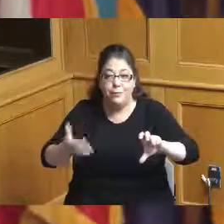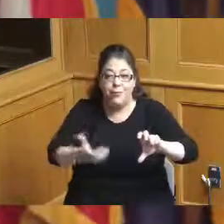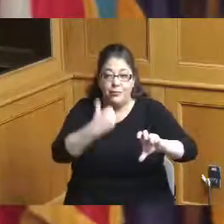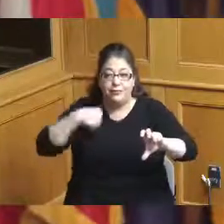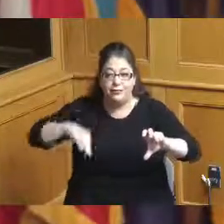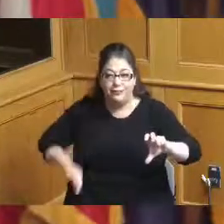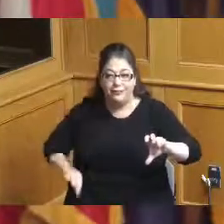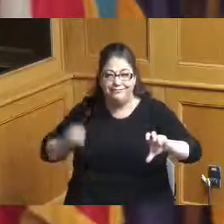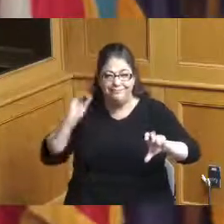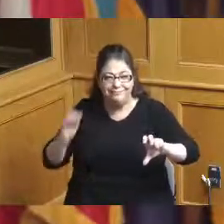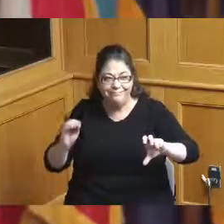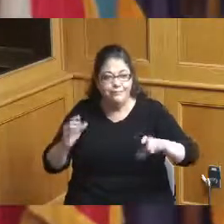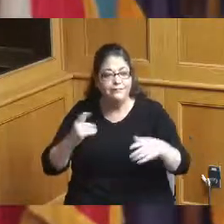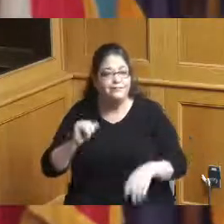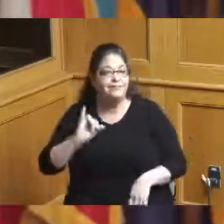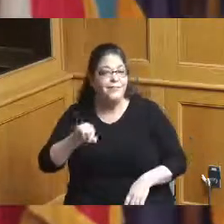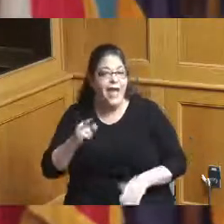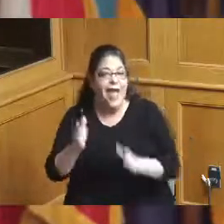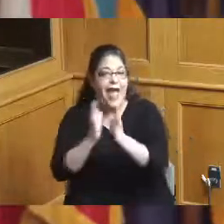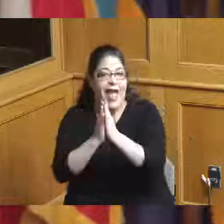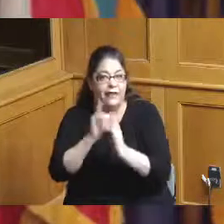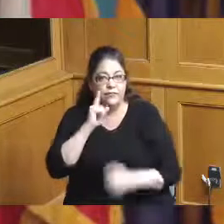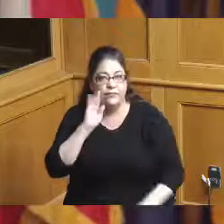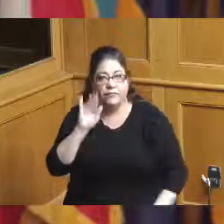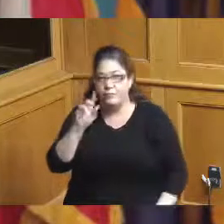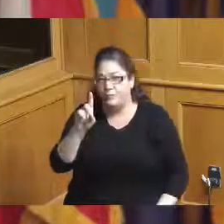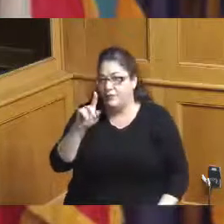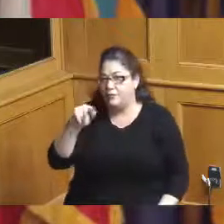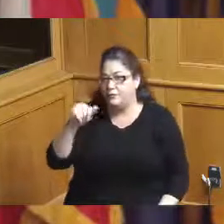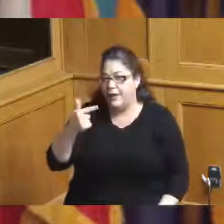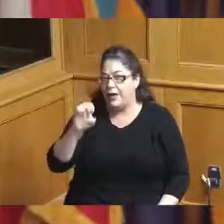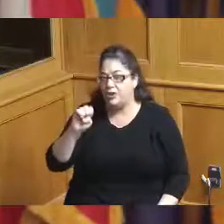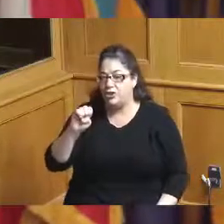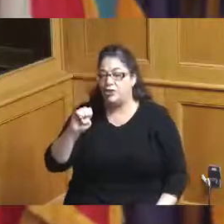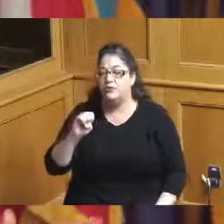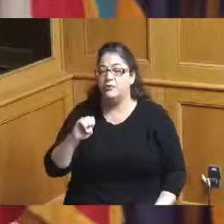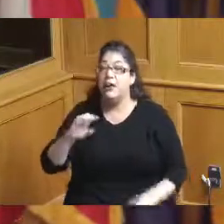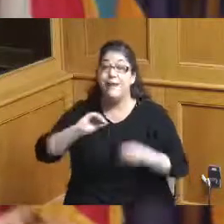so I've been asking for a bid package because when we talk about numbers we got to look at